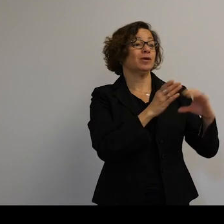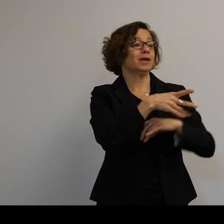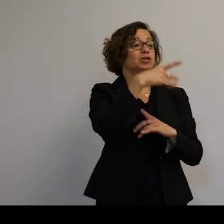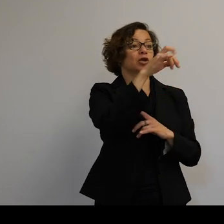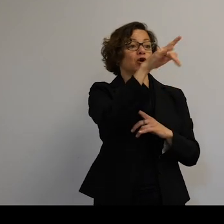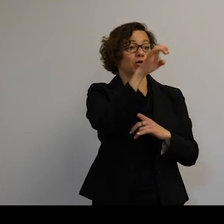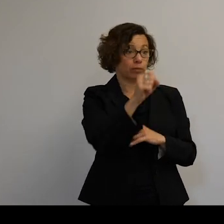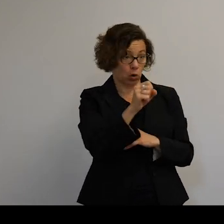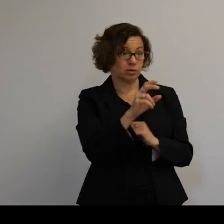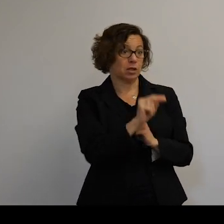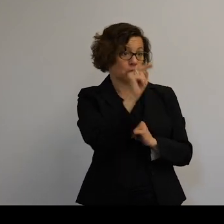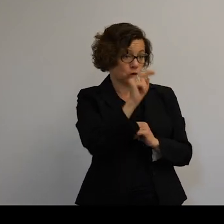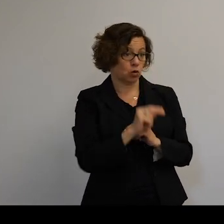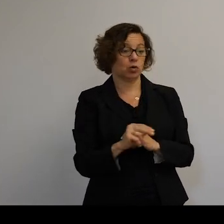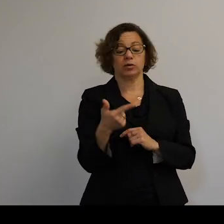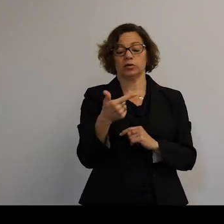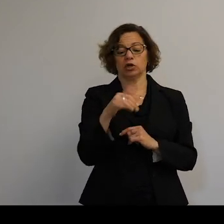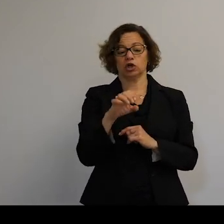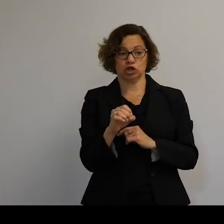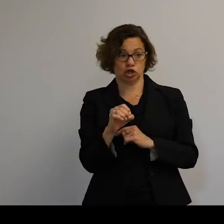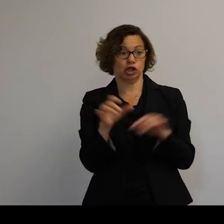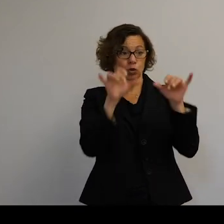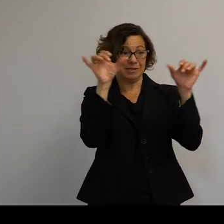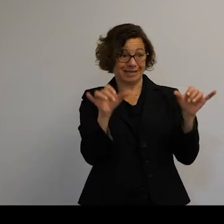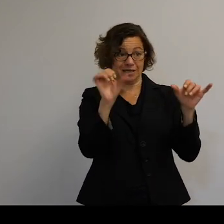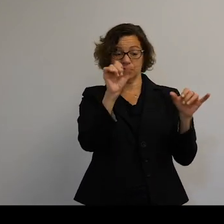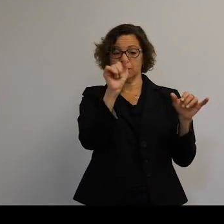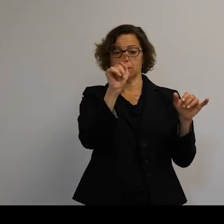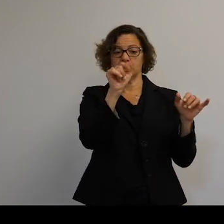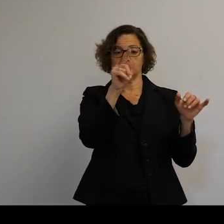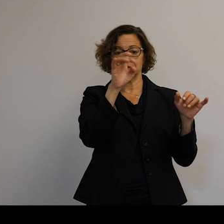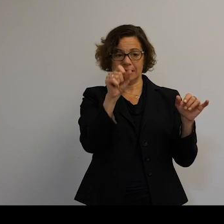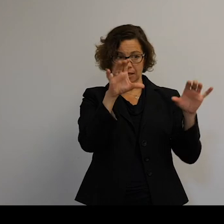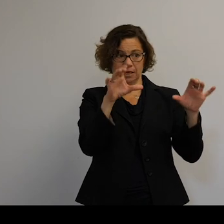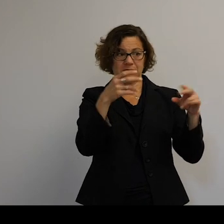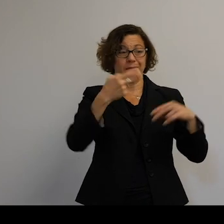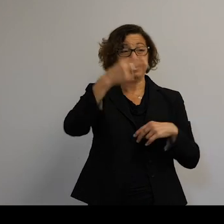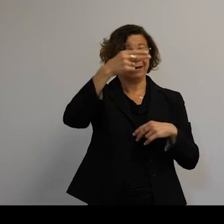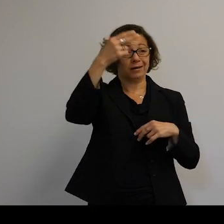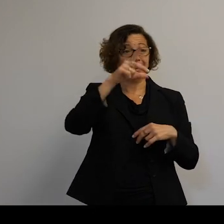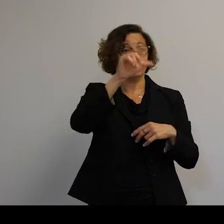Ideally, we want to use geostationary satellites. But as you get to higher and higher latitudes,